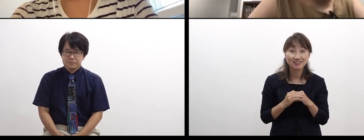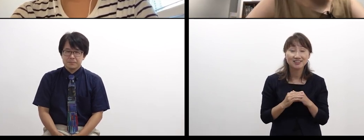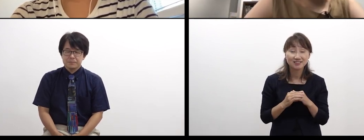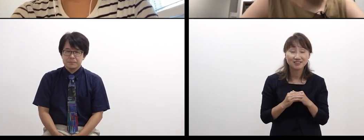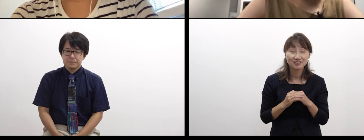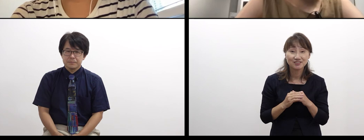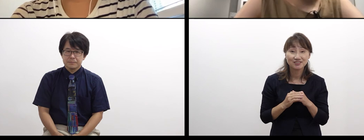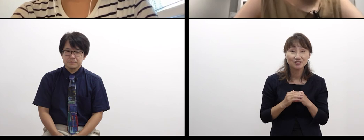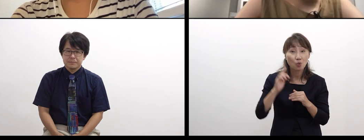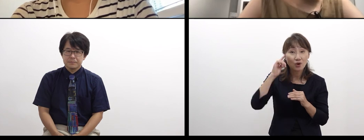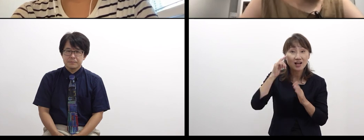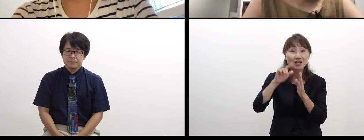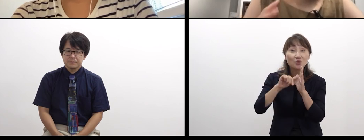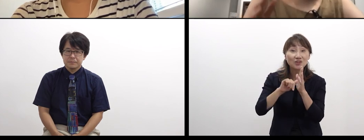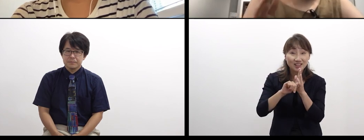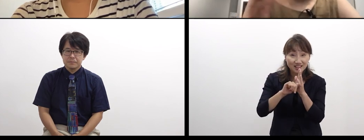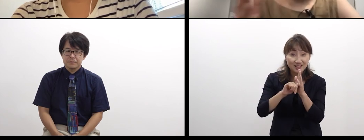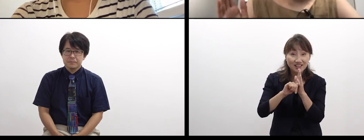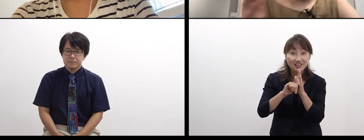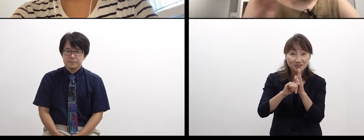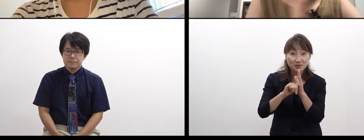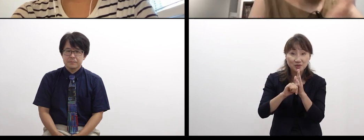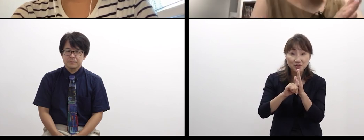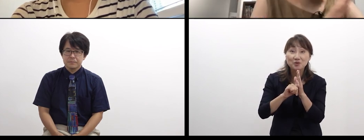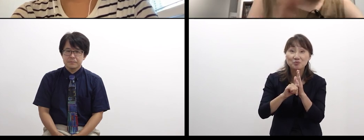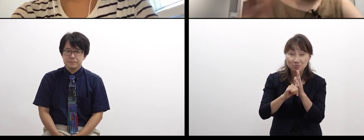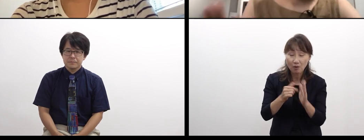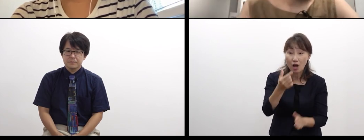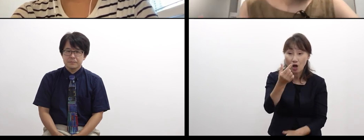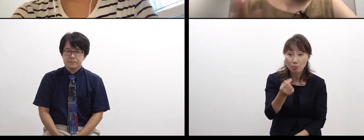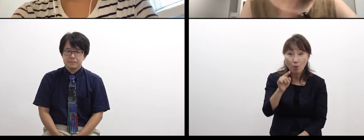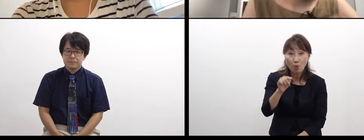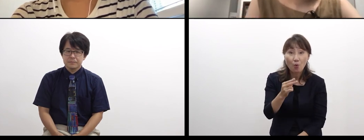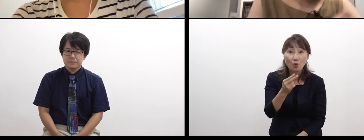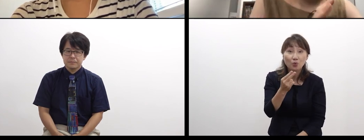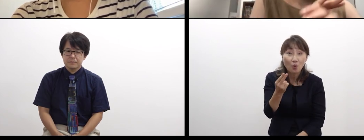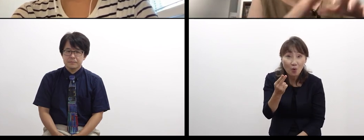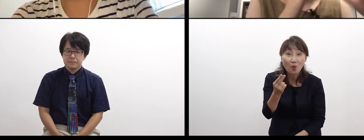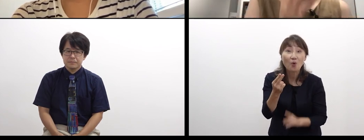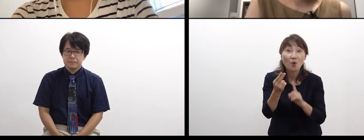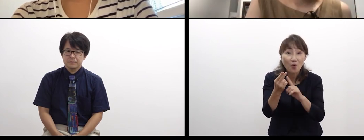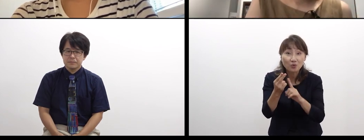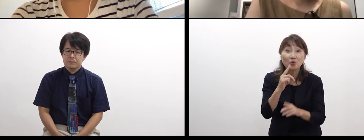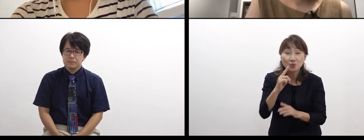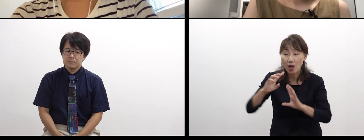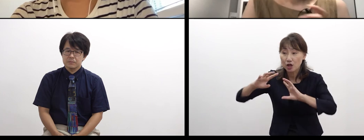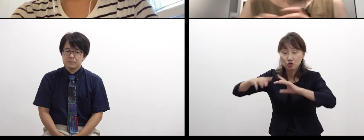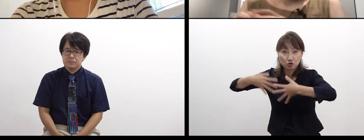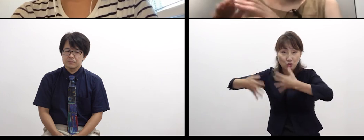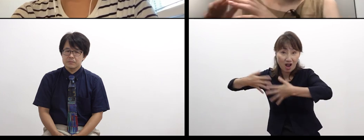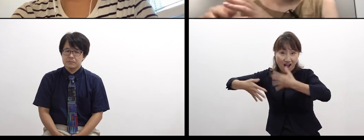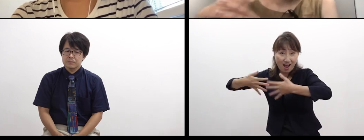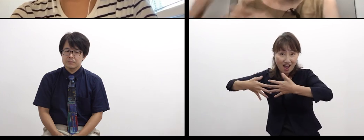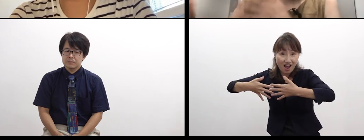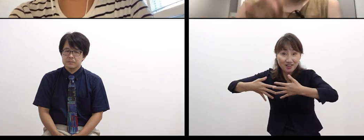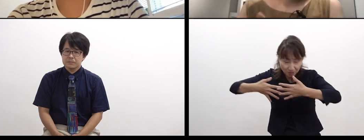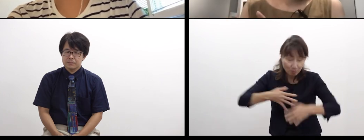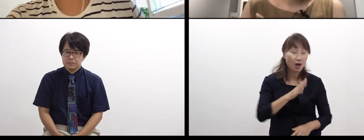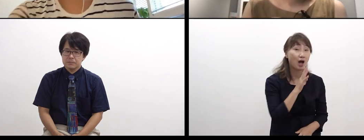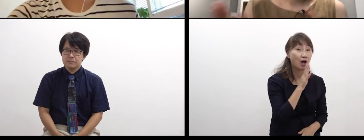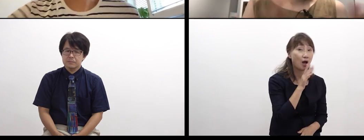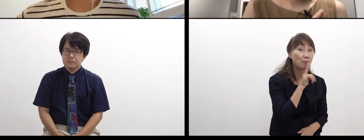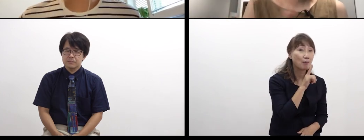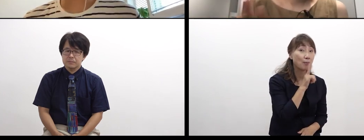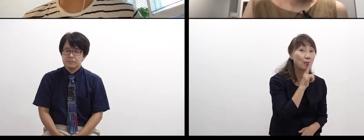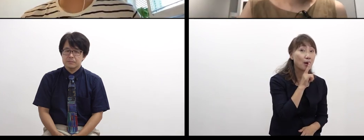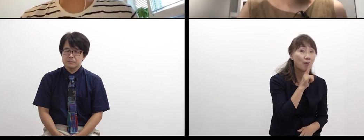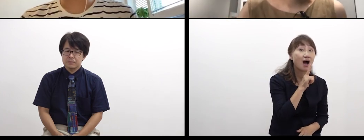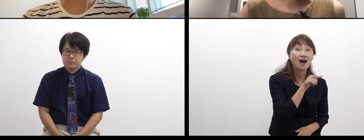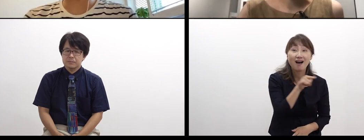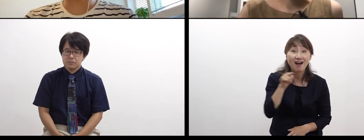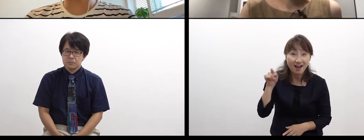I know there is a big gap between the world of sign language and the world of speech language—,